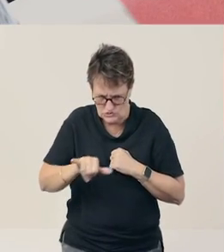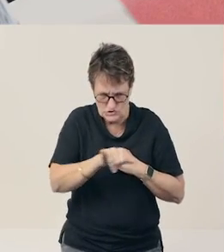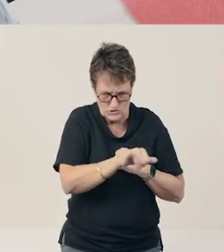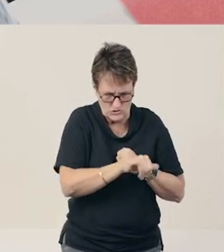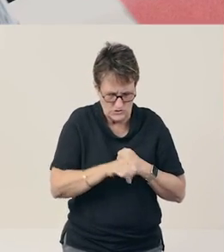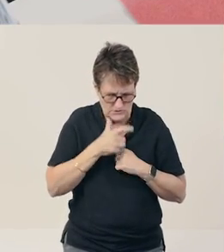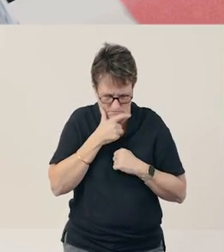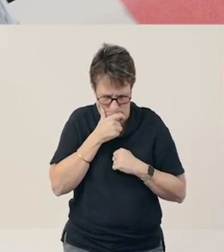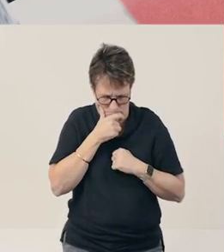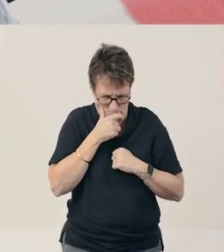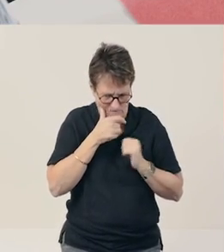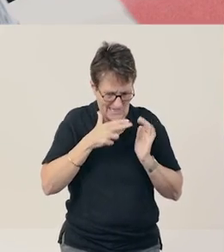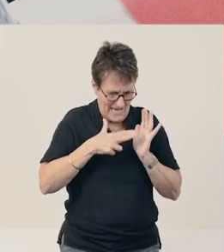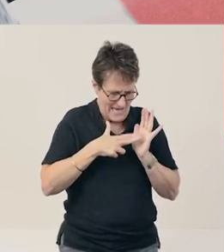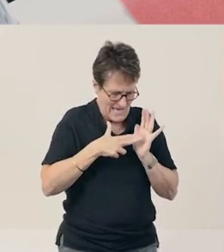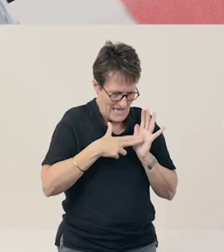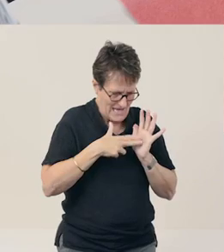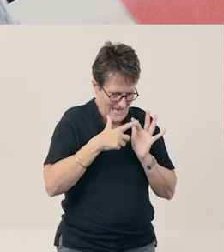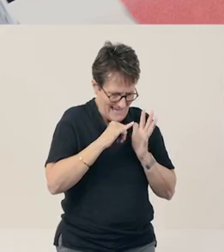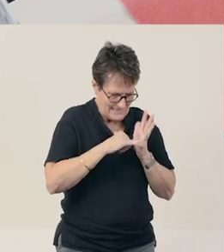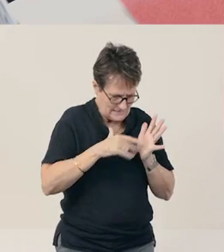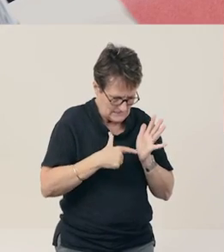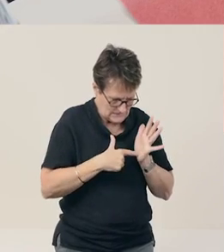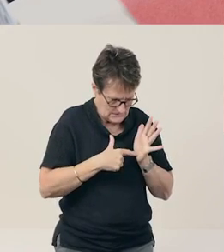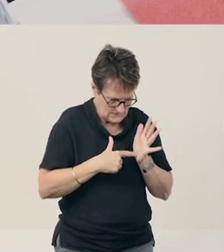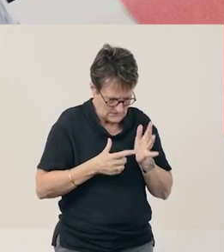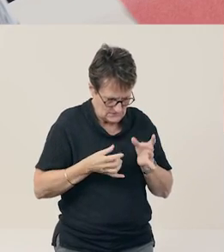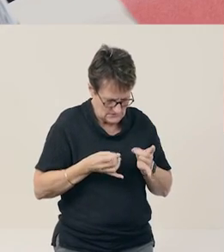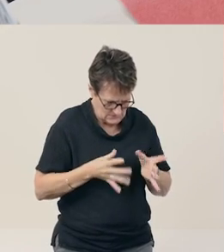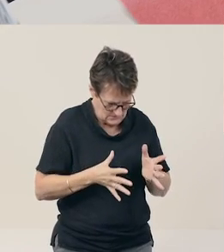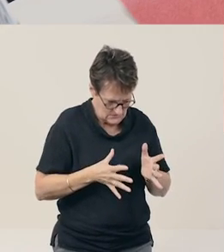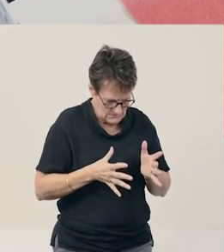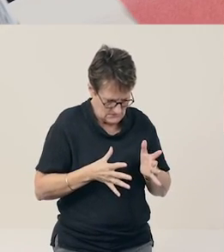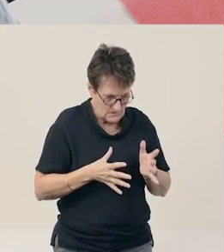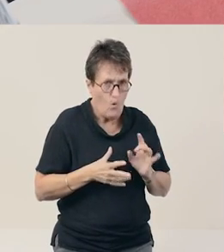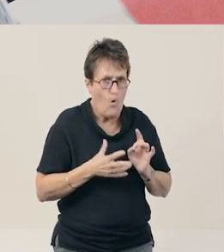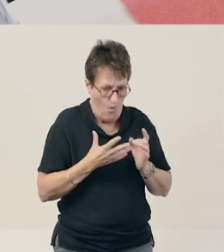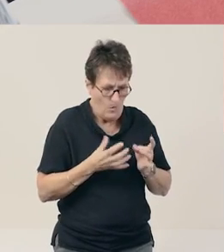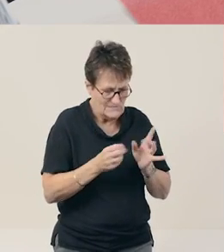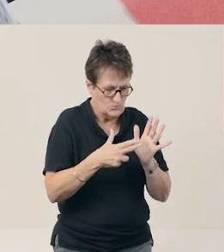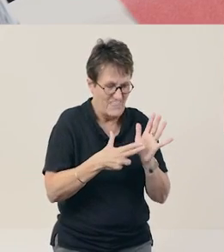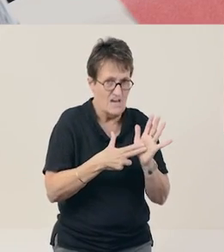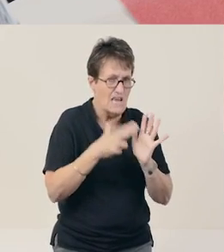Nest – yes. Nest starts with the ‘nnn’ sound.